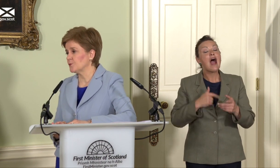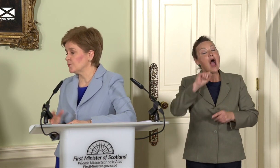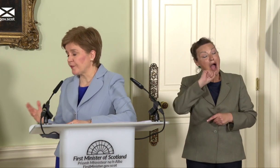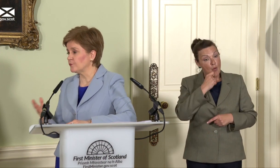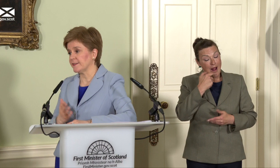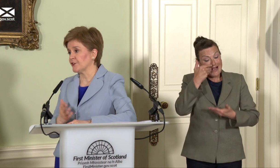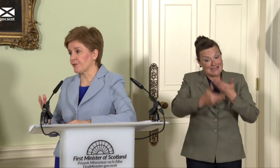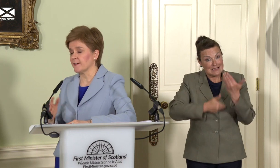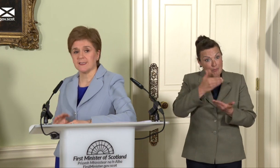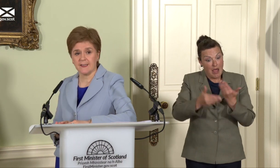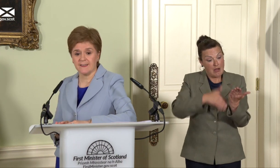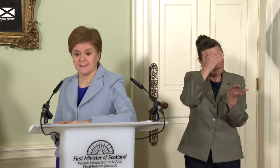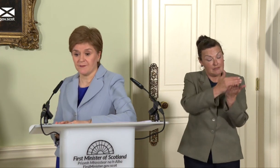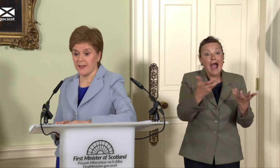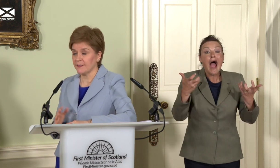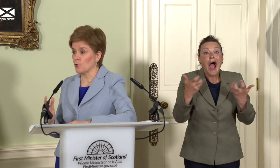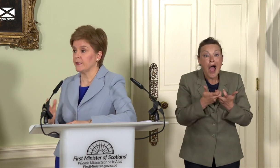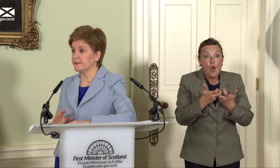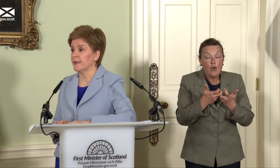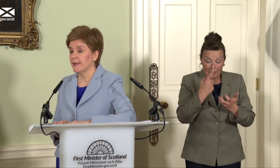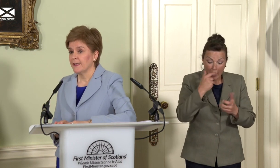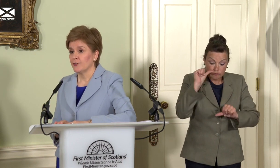without a Section 30 if that is what is